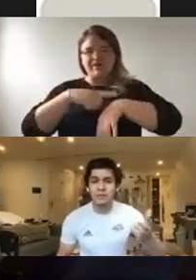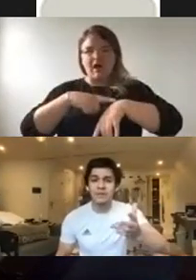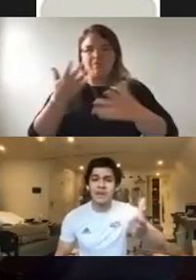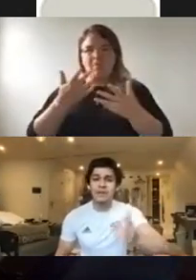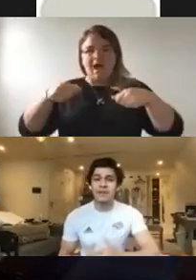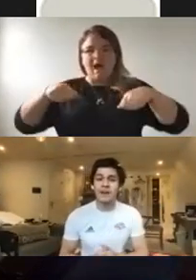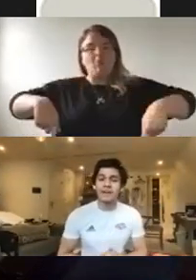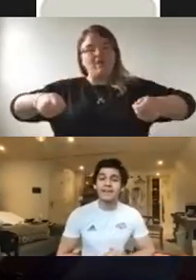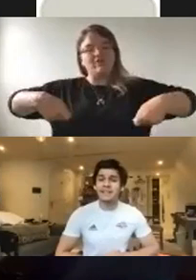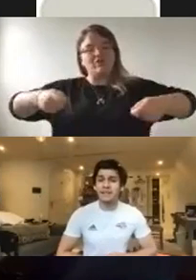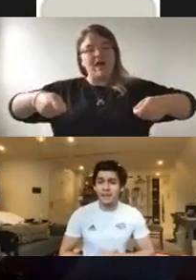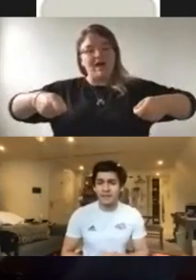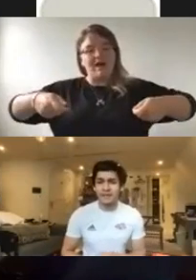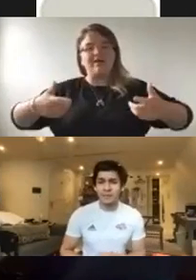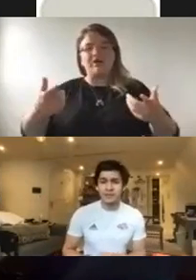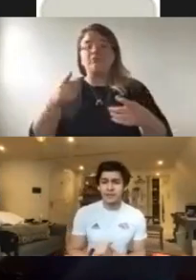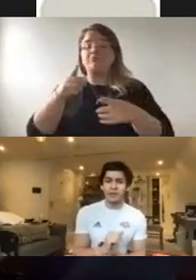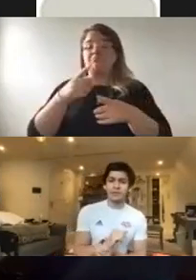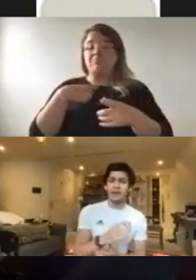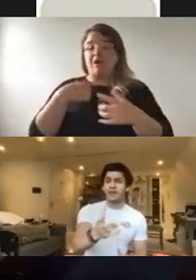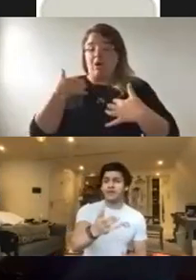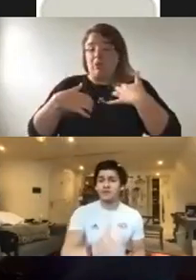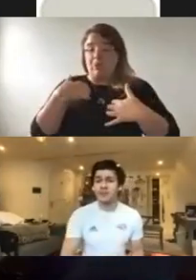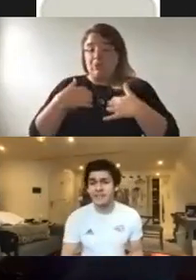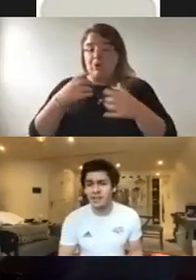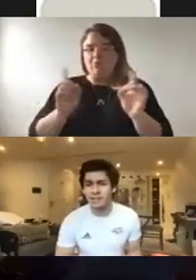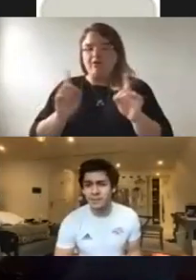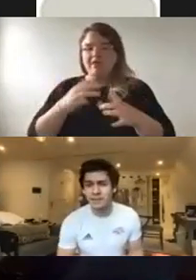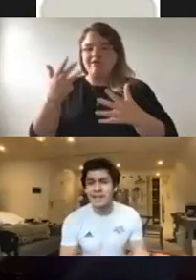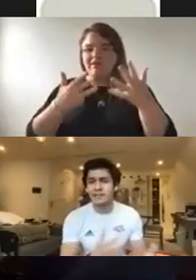was the 1950s wheelchair which I thought was really interesting because